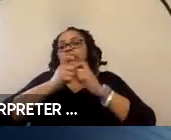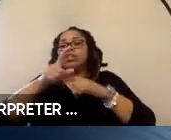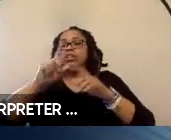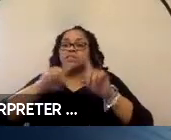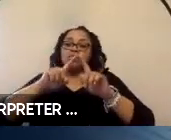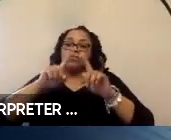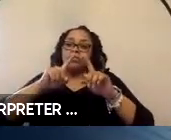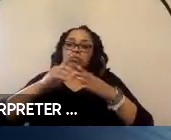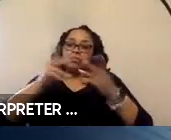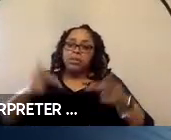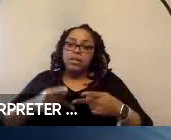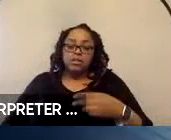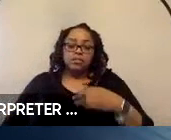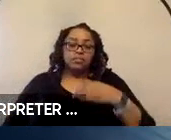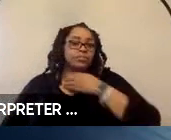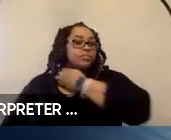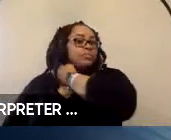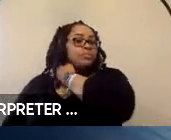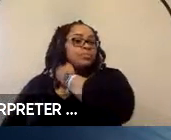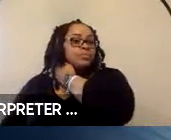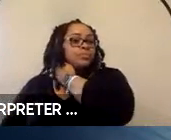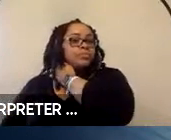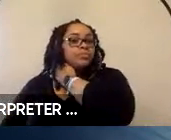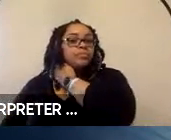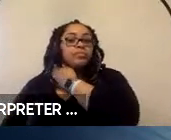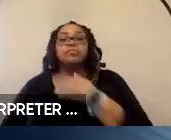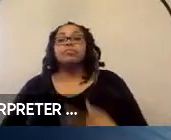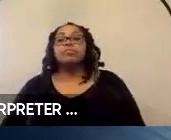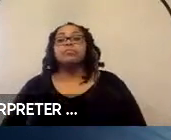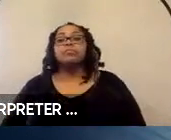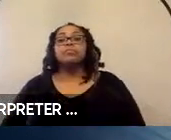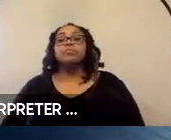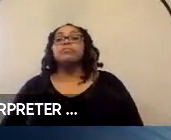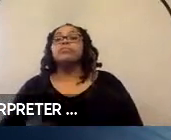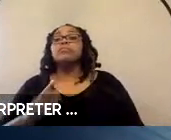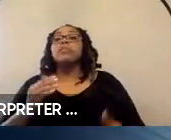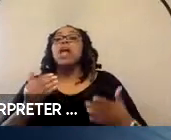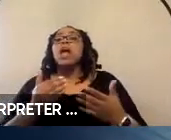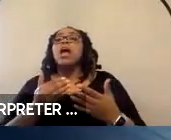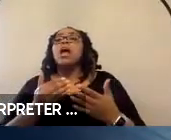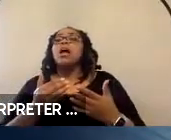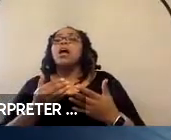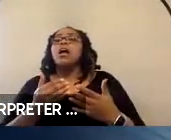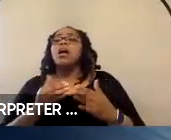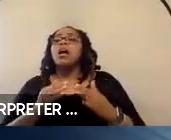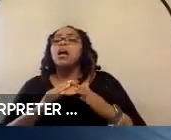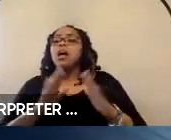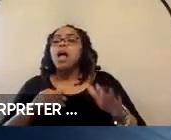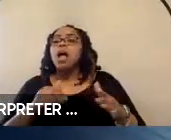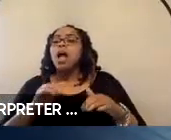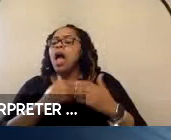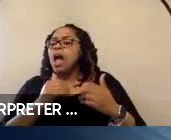Scott Windley: Great. How did the New Flyer buses know where to dock? and can it detect